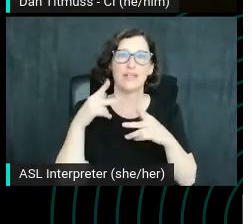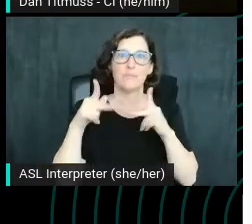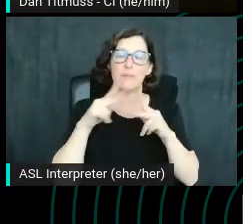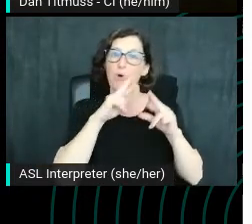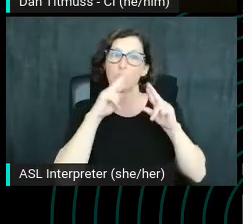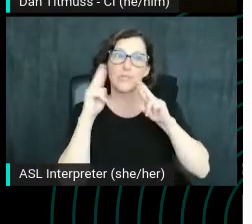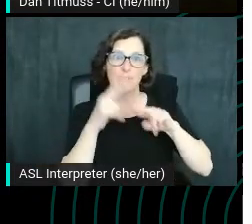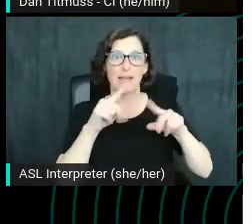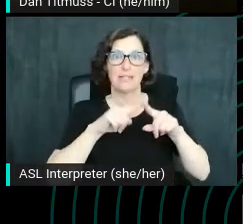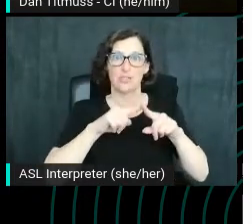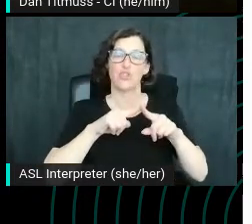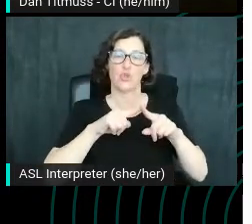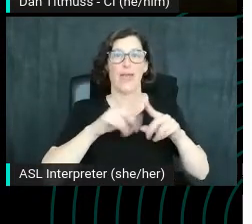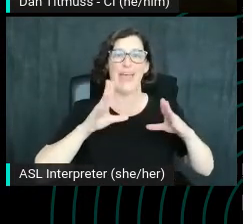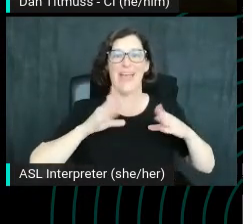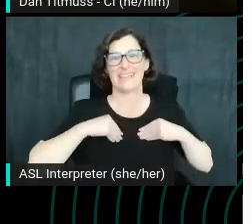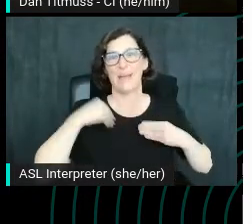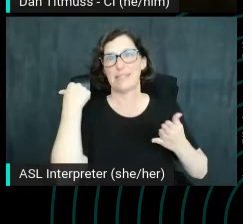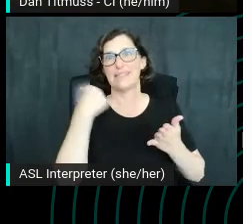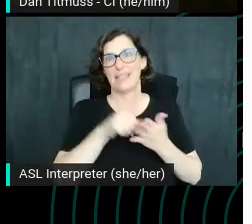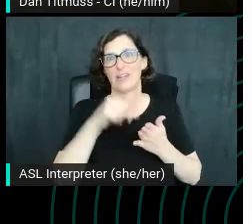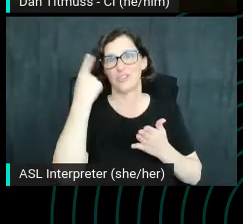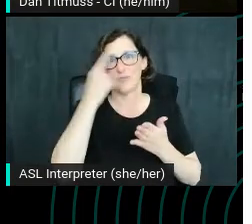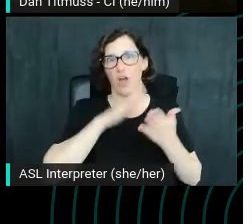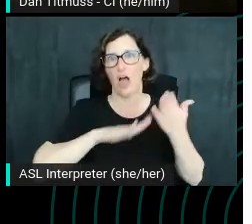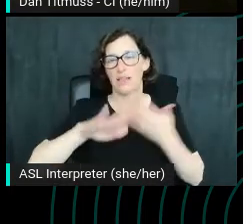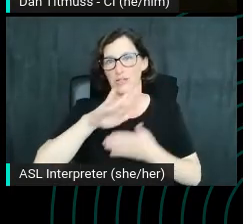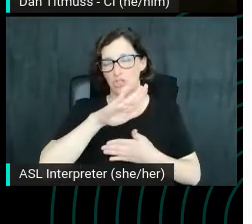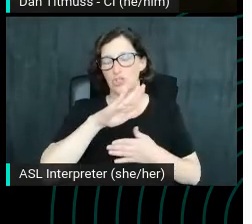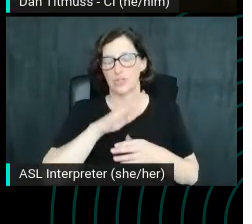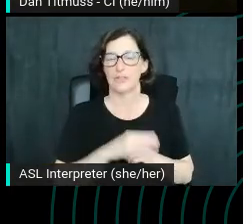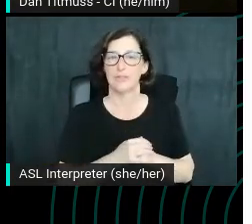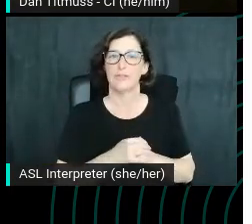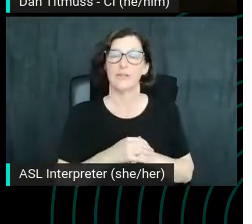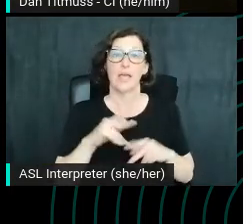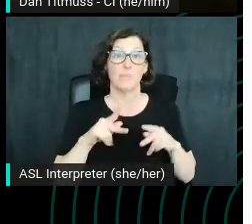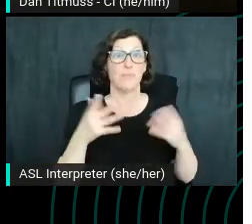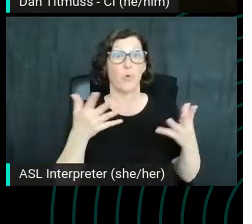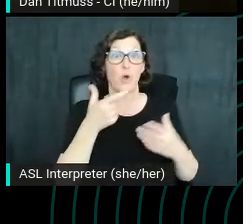letters, which I guess is a strange phenomenon, but, hey, people want to watch what they want to watch.